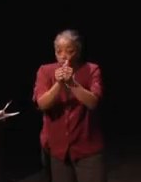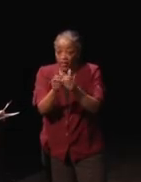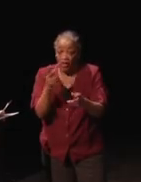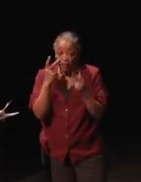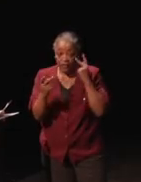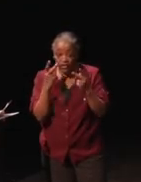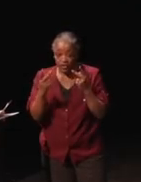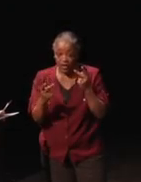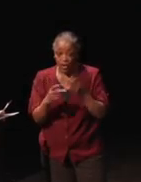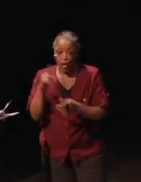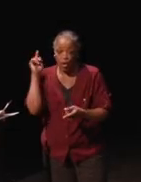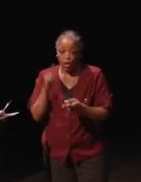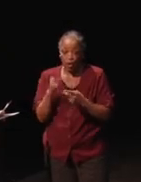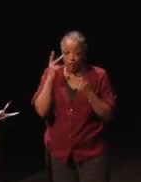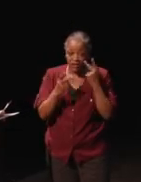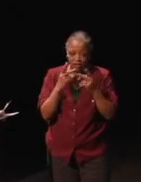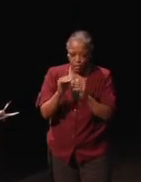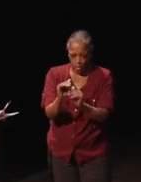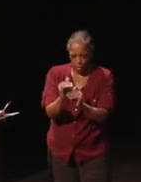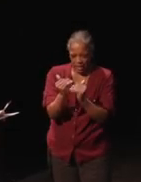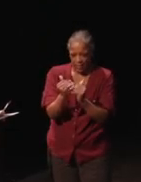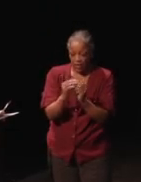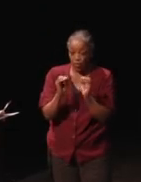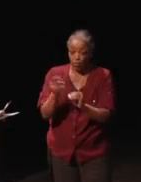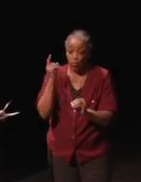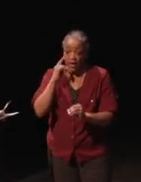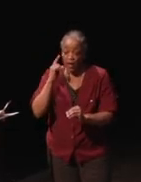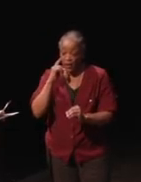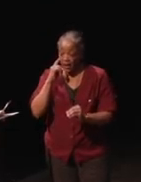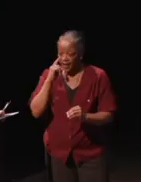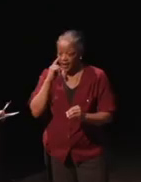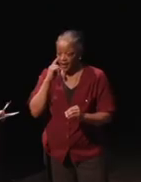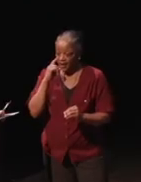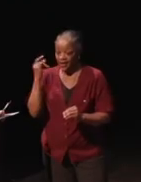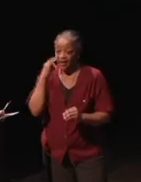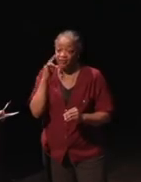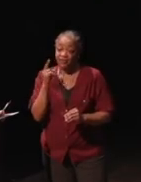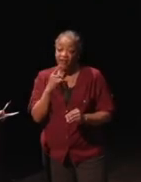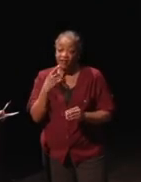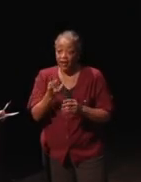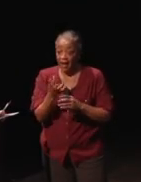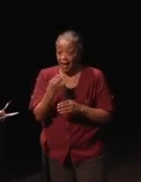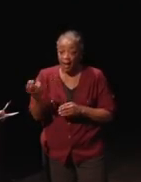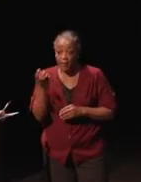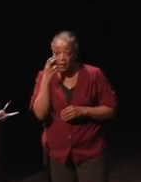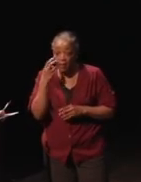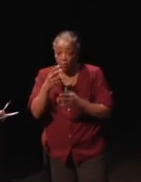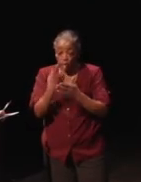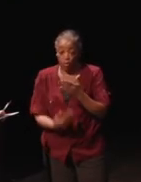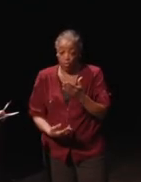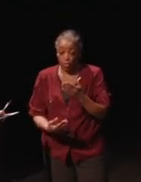with low vision, or limited or no hearing. In other words, if you're deaf and blind or have some level of